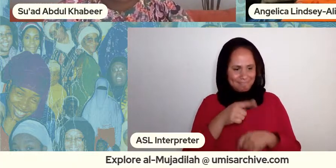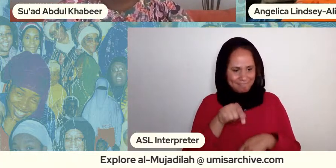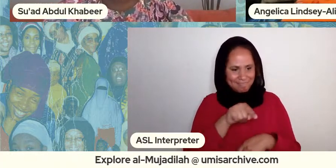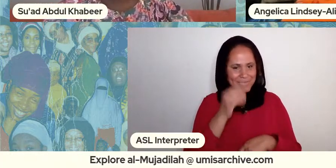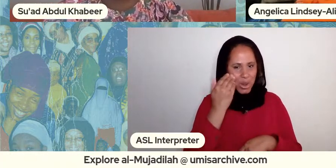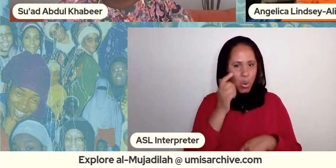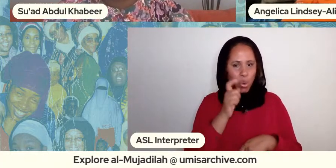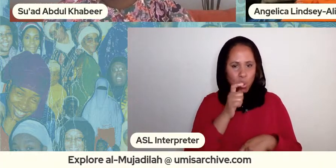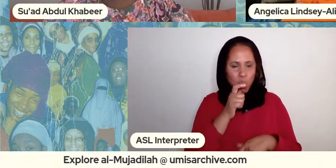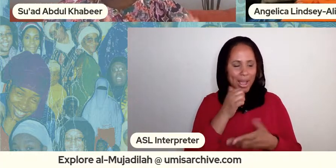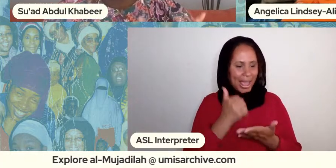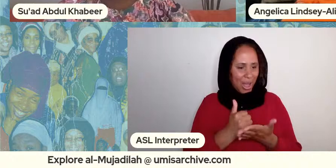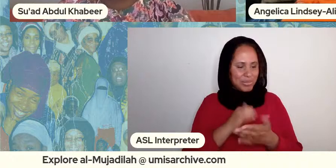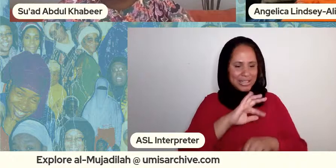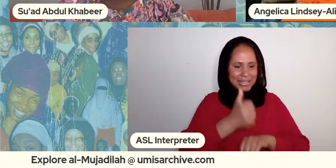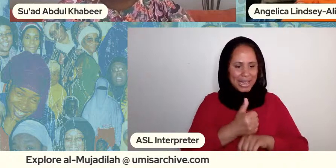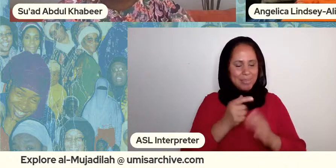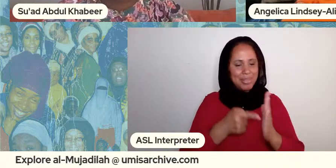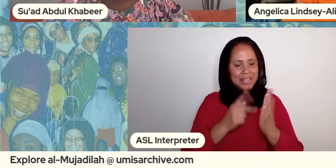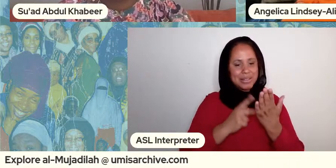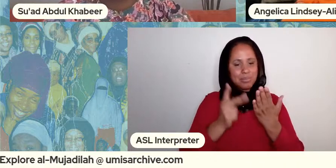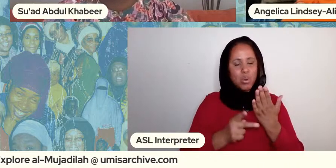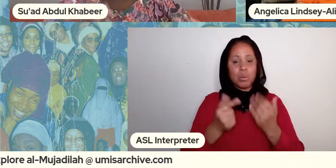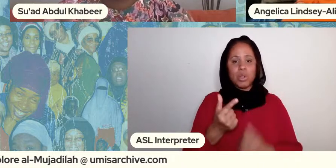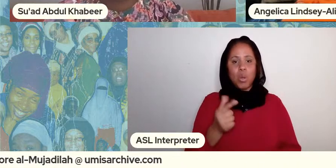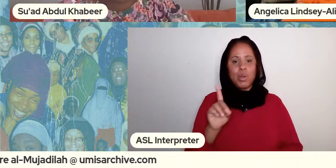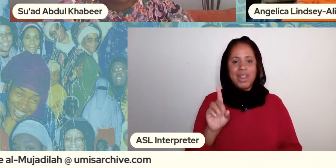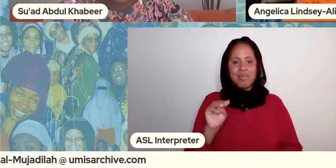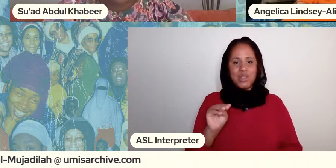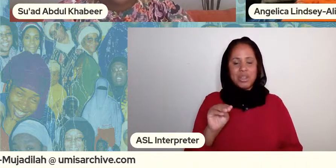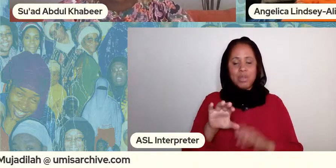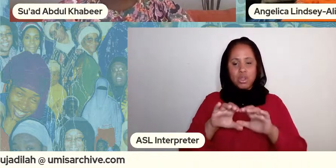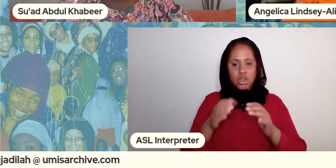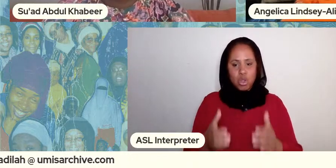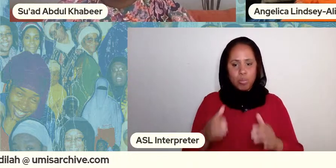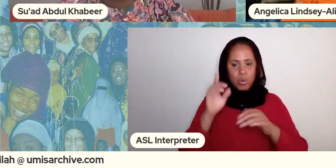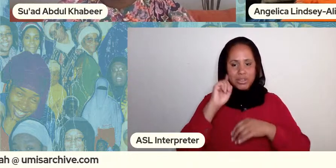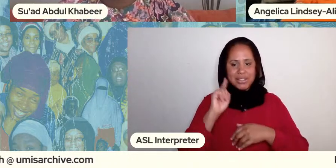this happen i'm the global deaf muslims who are helping us do the interpretation um and